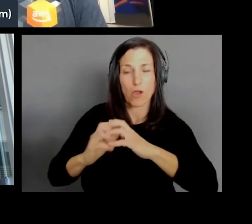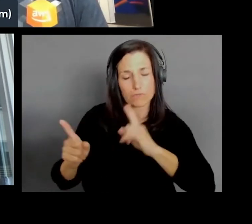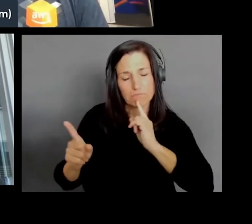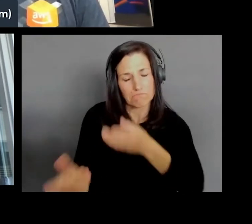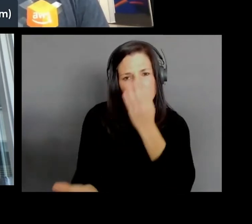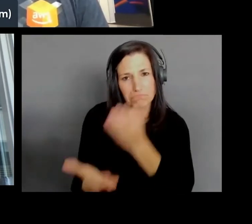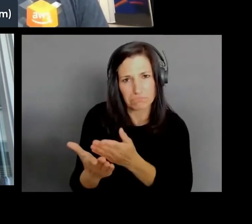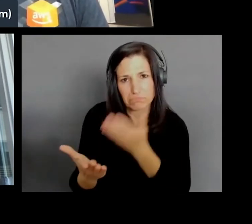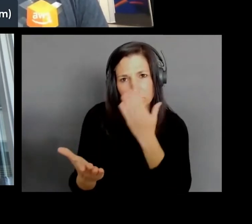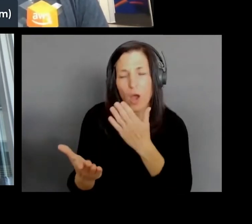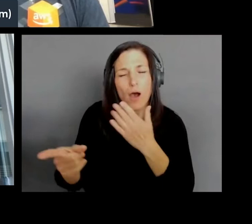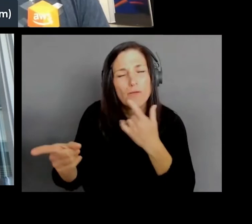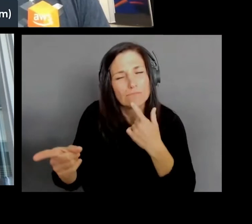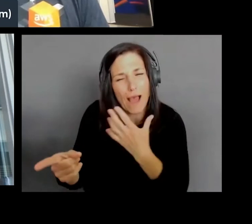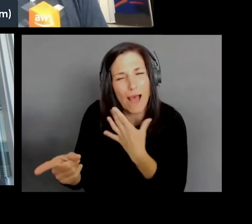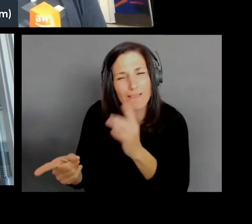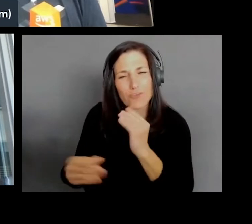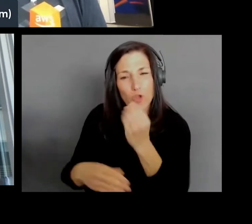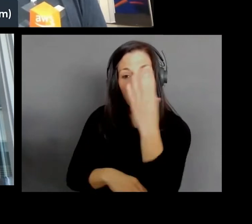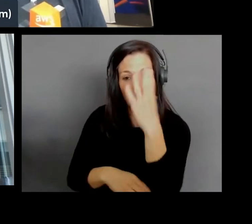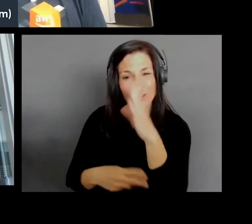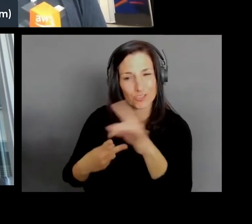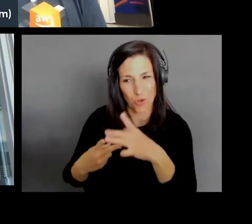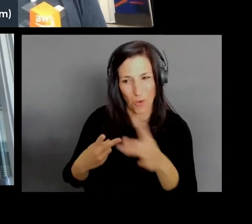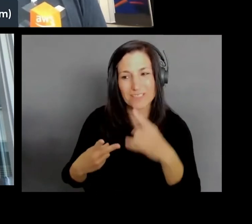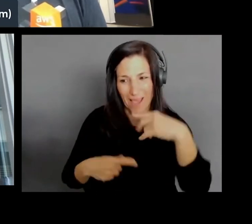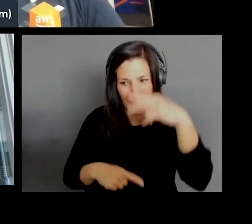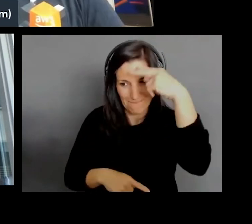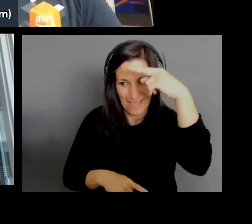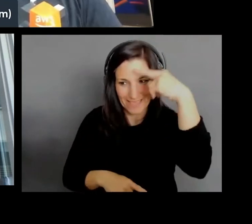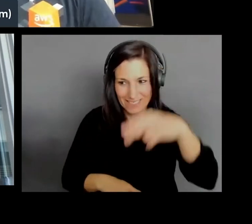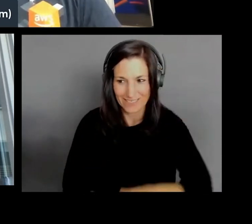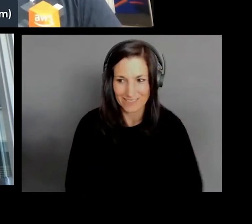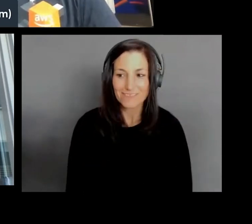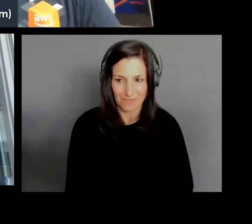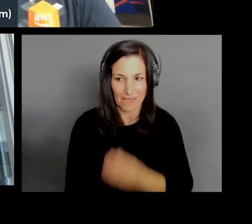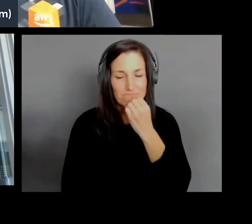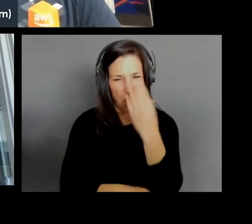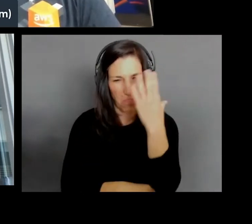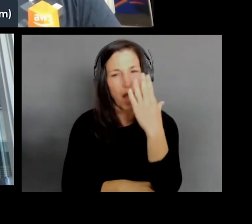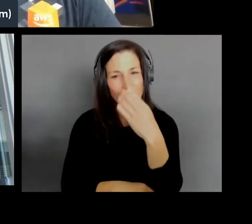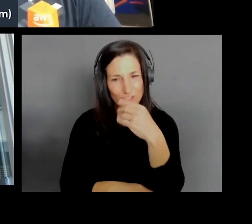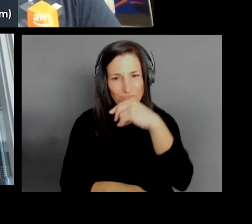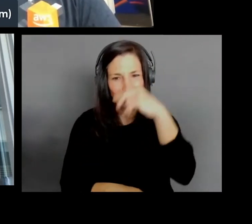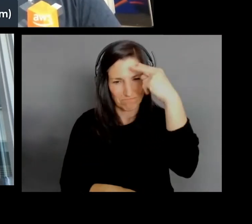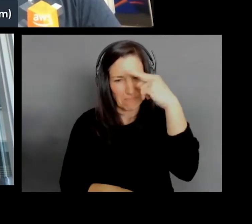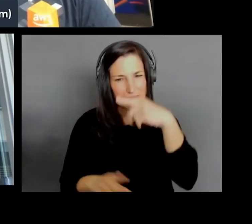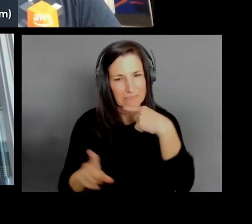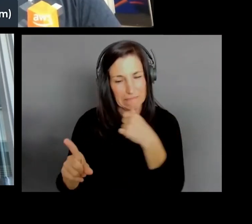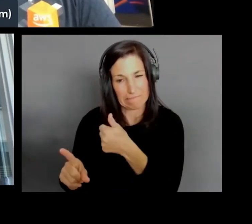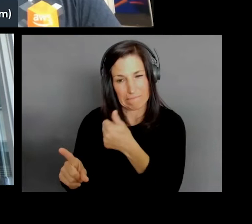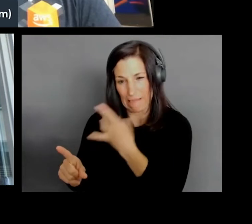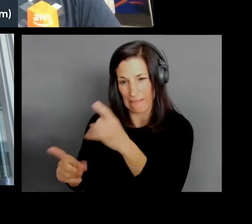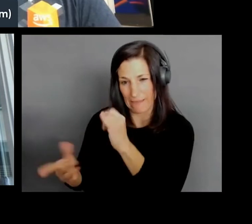So Joel, tell us, how is Wickr distributed? How can people get their hands on it? So, like a lot of things,